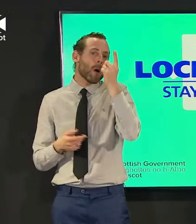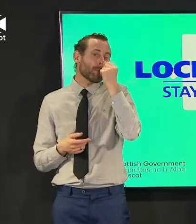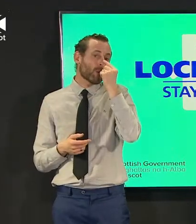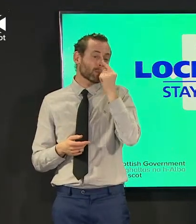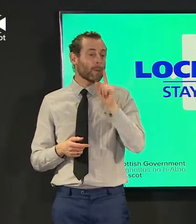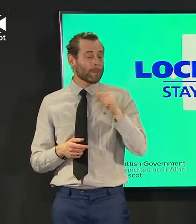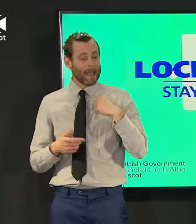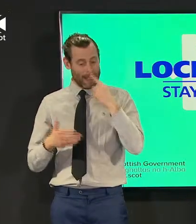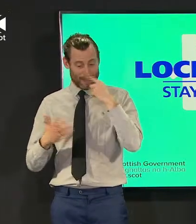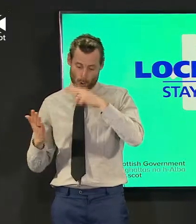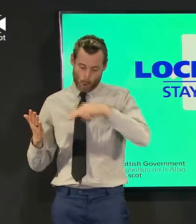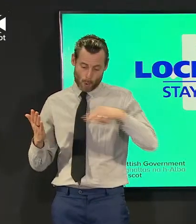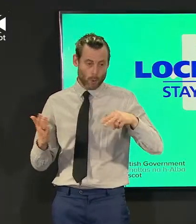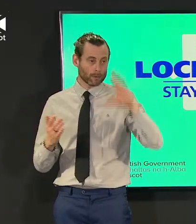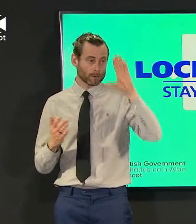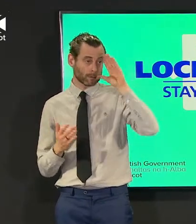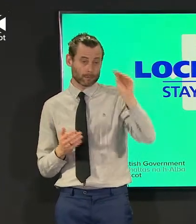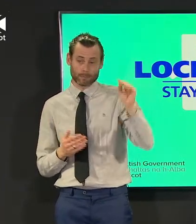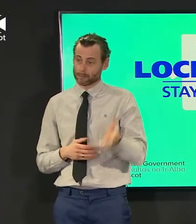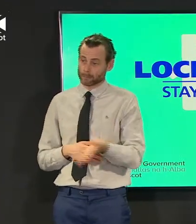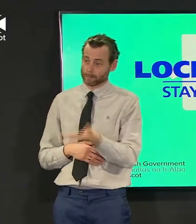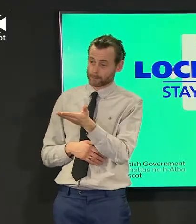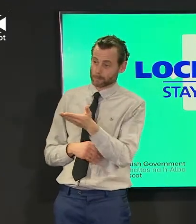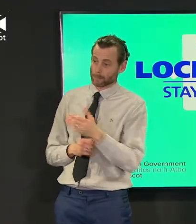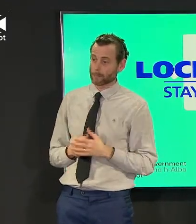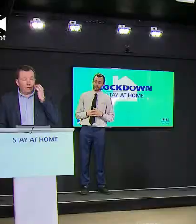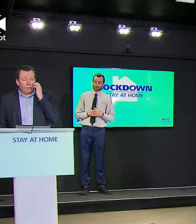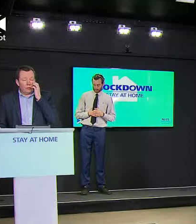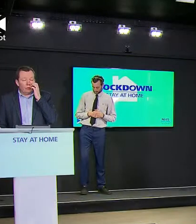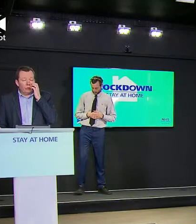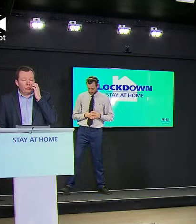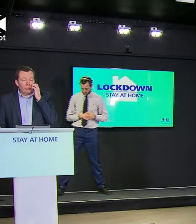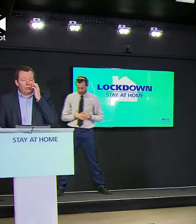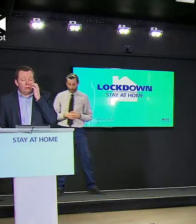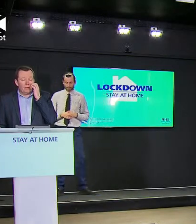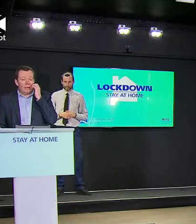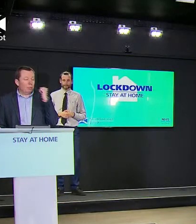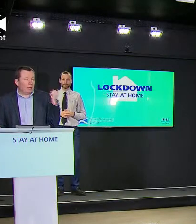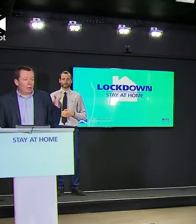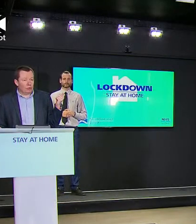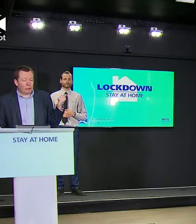to you later and jason do you want to pick up on professor woolhouse so this second point i wasn't